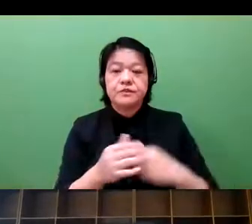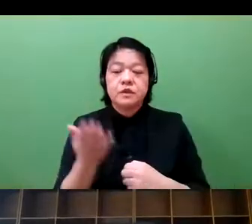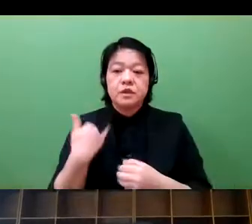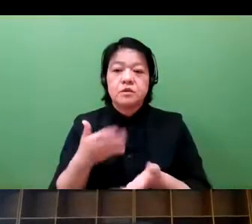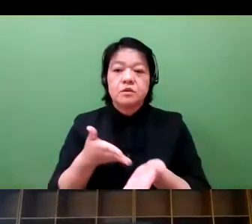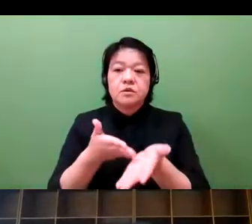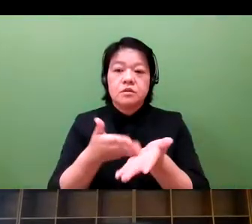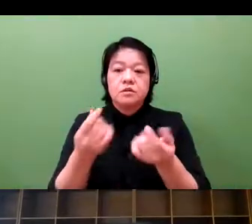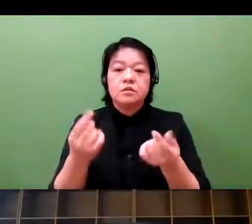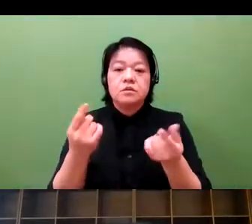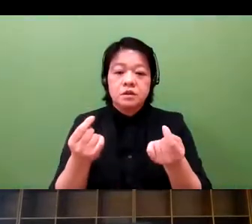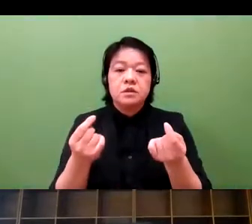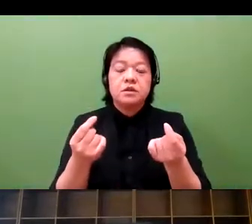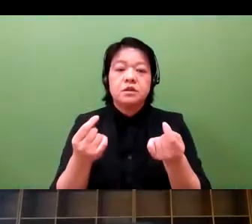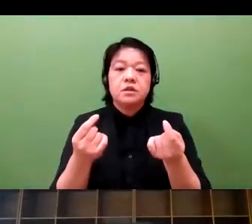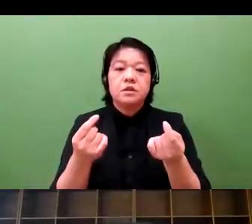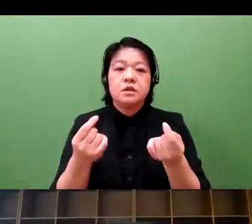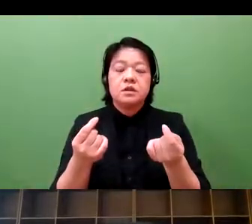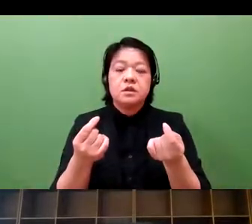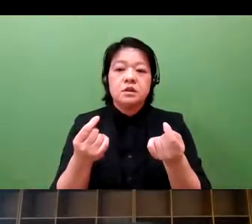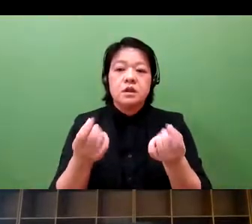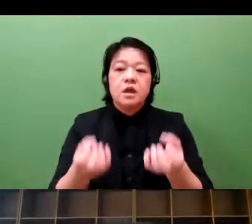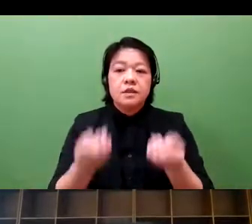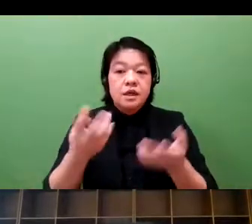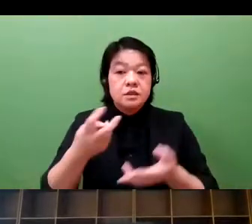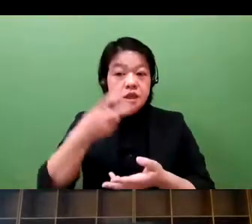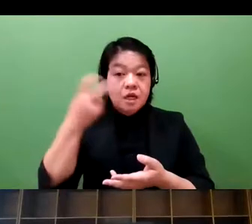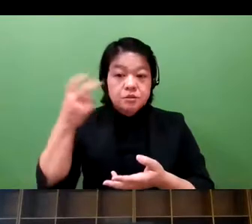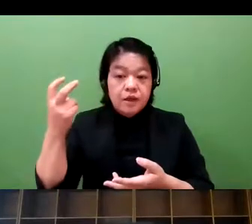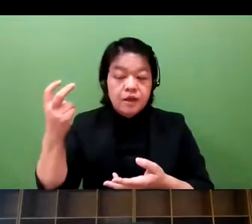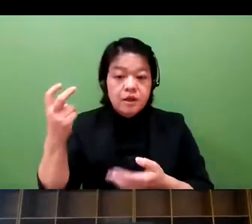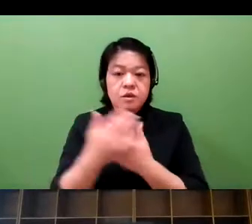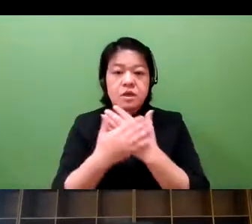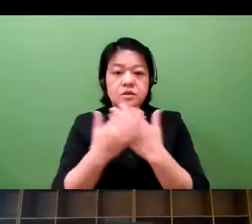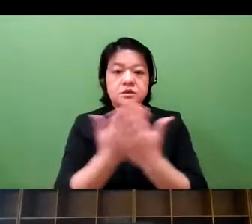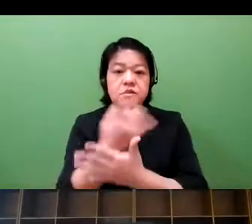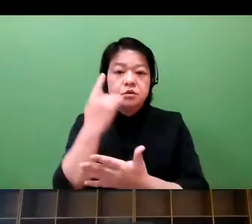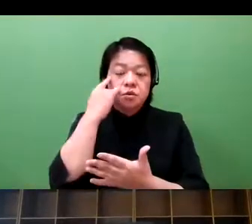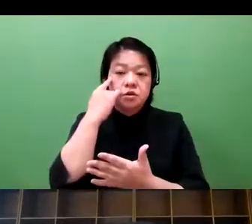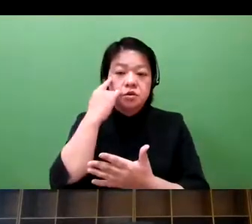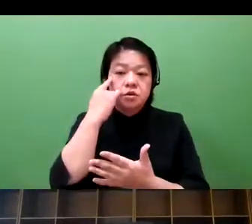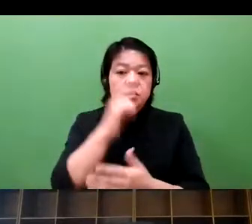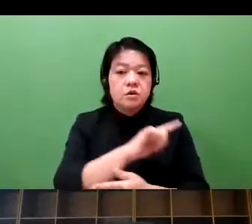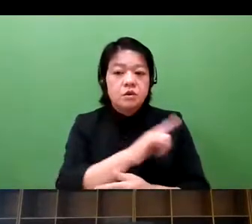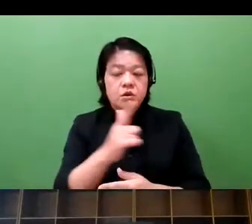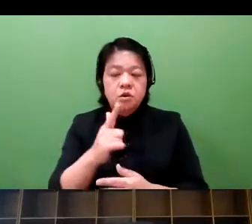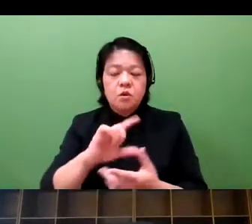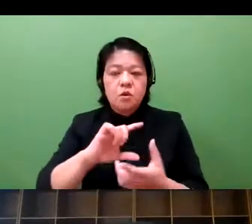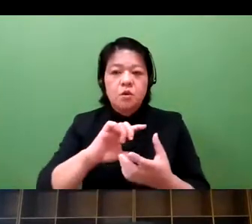As I mentioned, inventions are critically important.